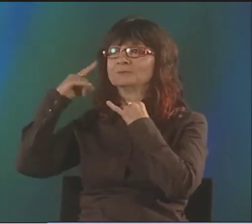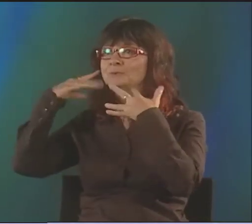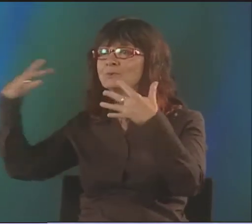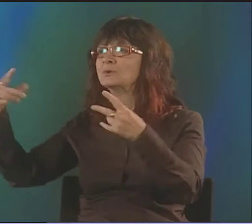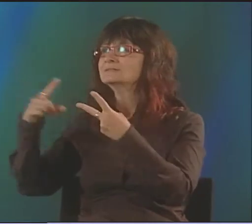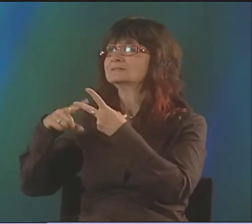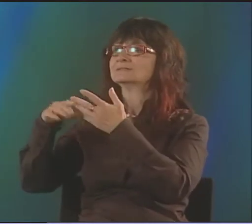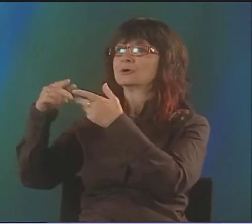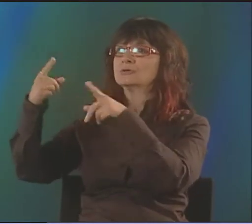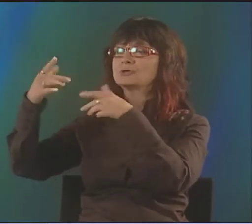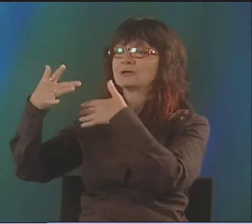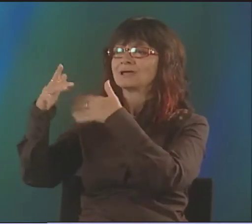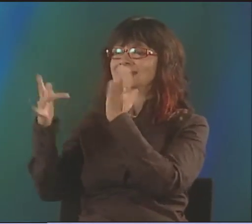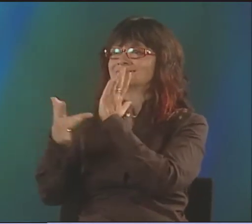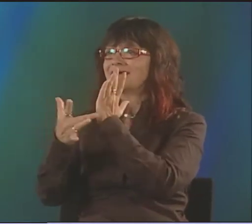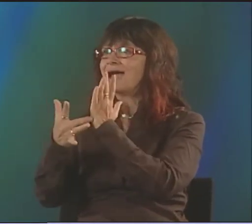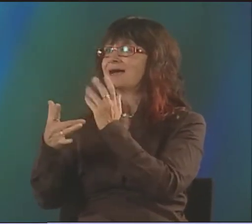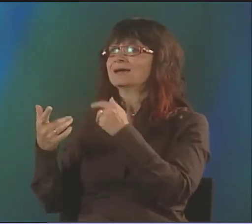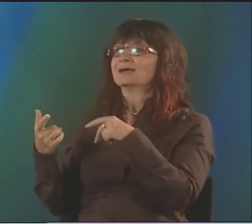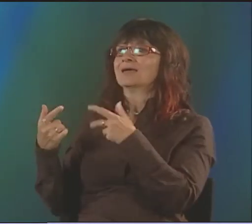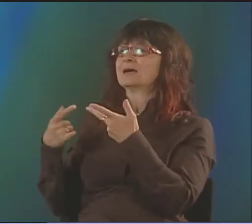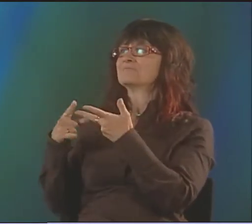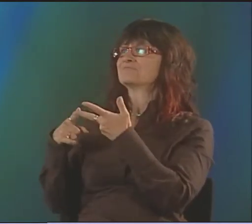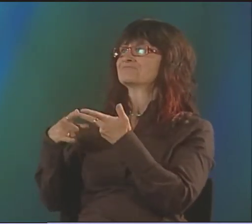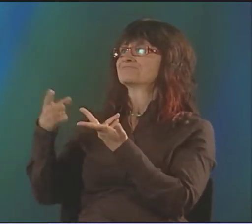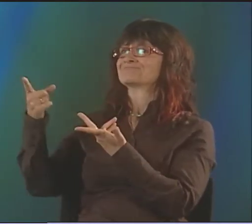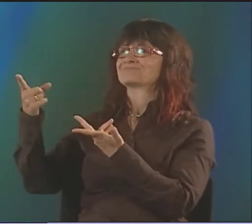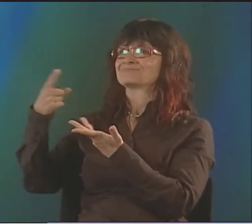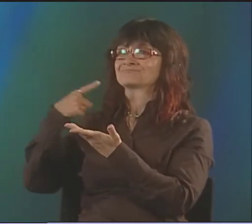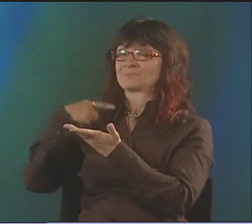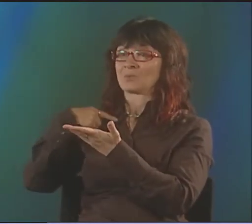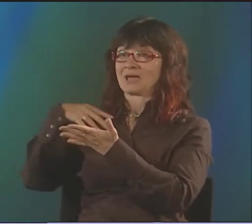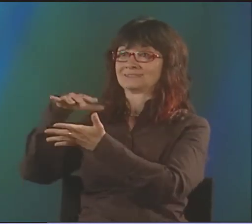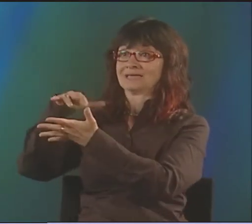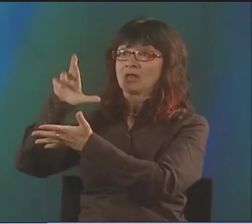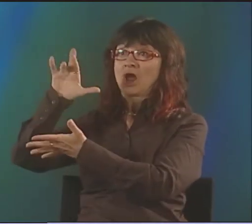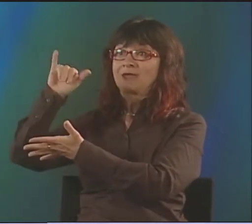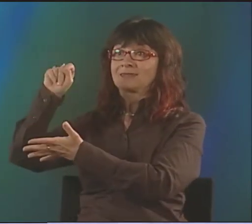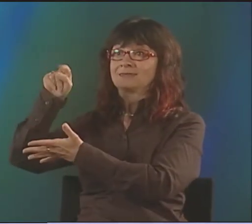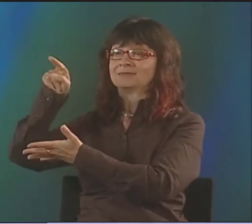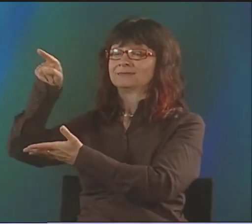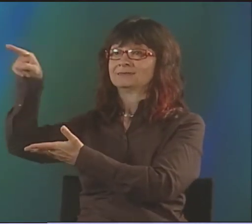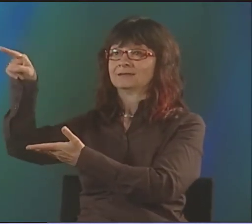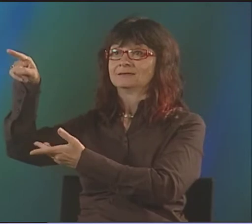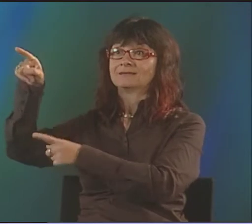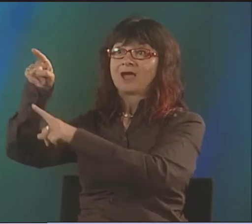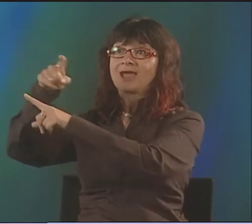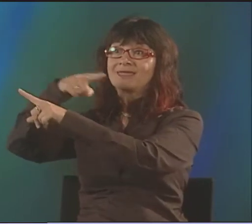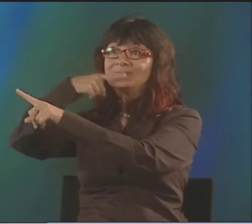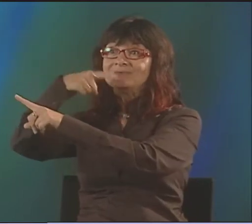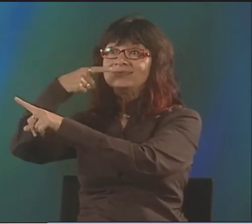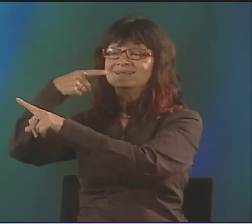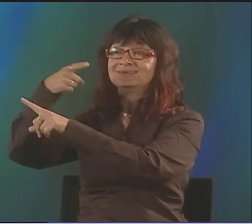NAMED LAURIE ANDERSON--VERY WELL-KNOWN PERFORMANCE ARTIST. SHE PLAYS AROUND WITH SOUNDS, NOISES,